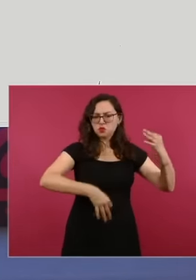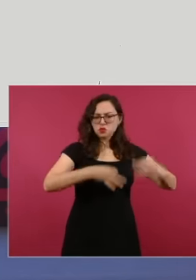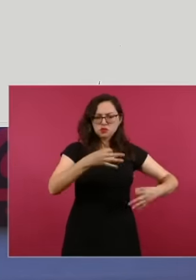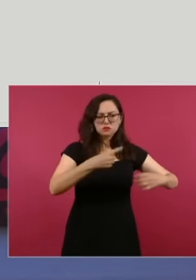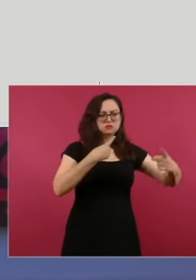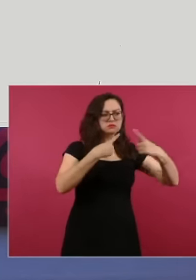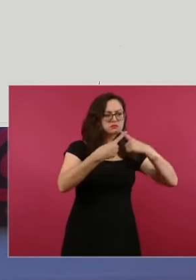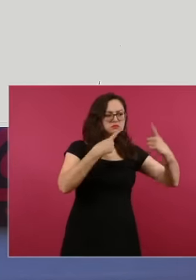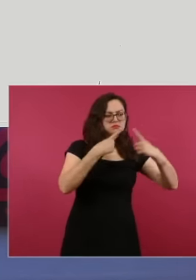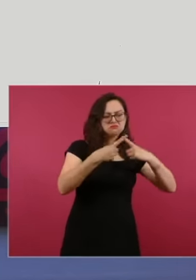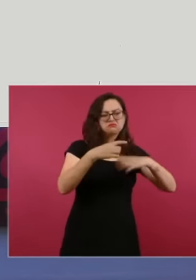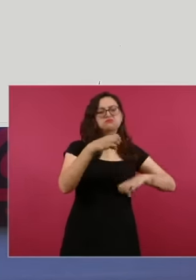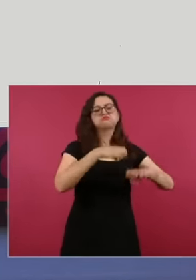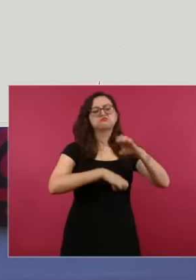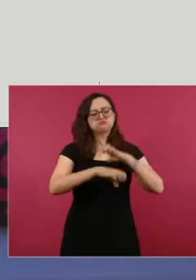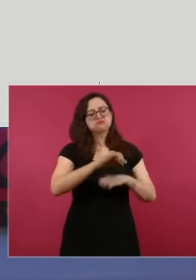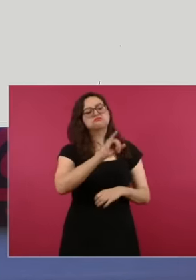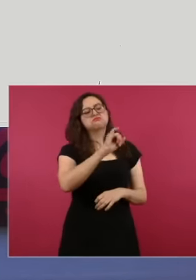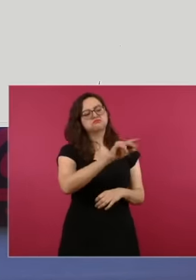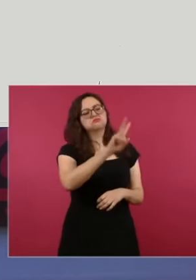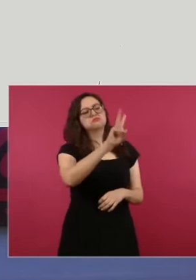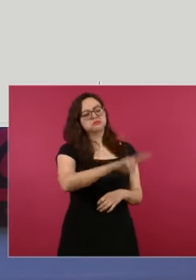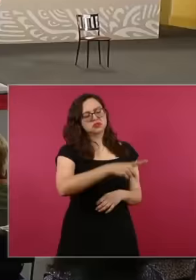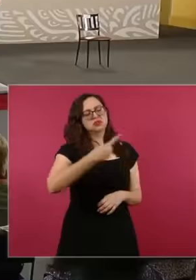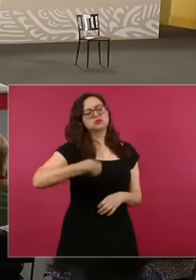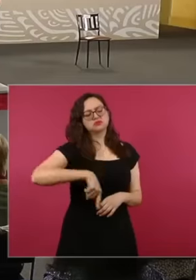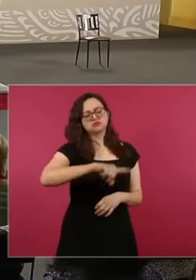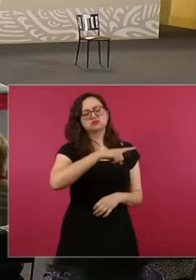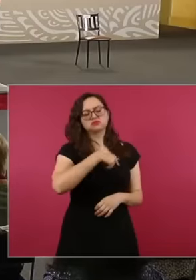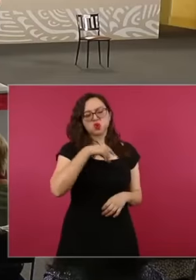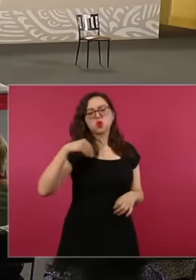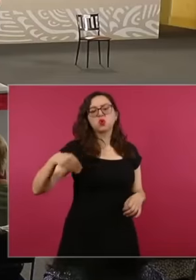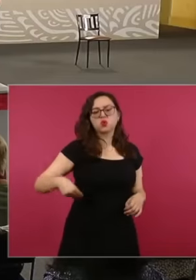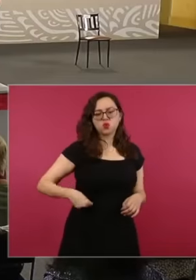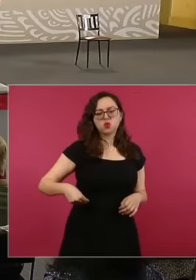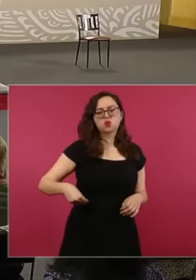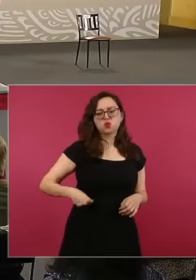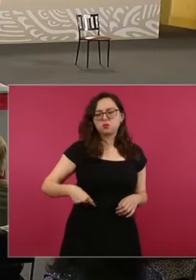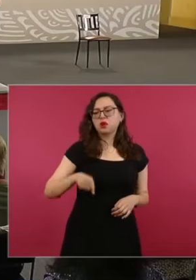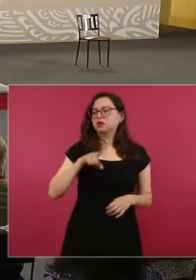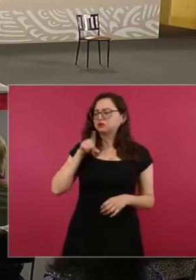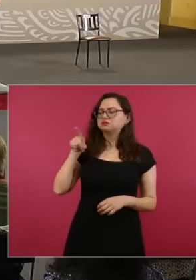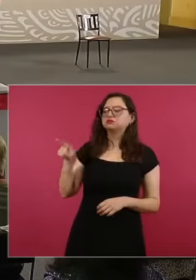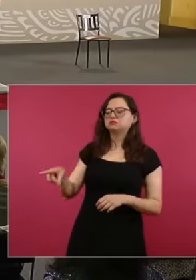responsibility for the crime of Conspiracy to manipulate prices of raw materials